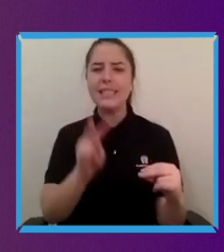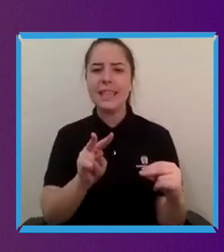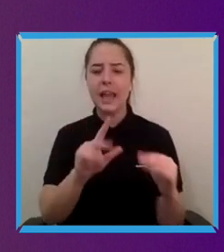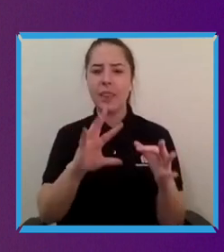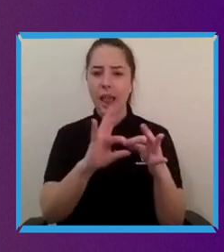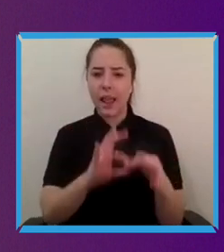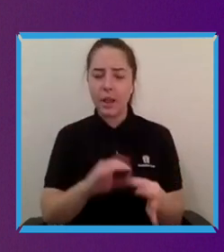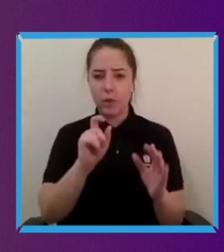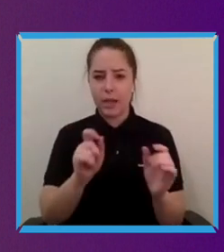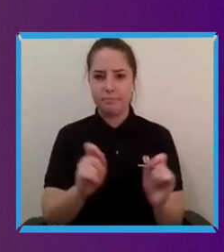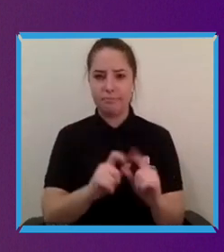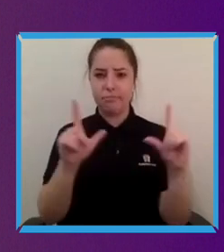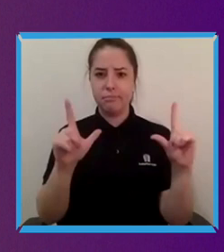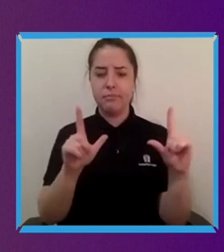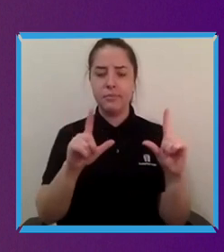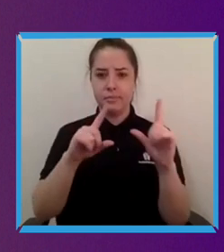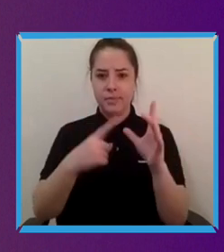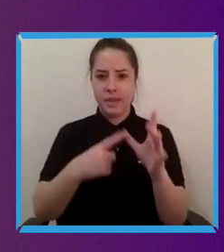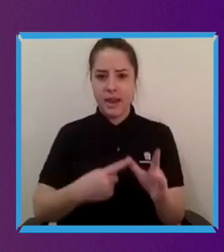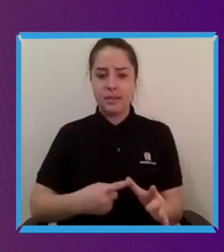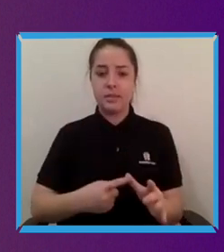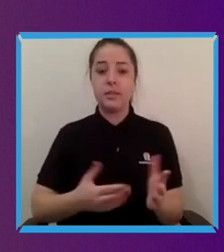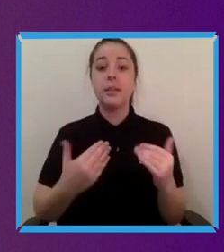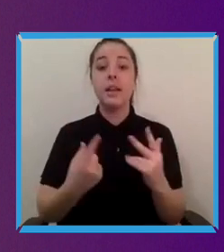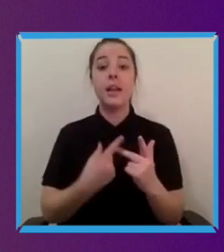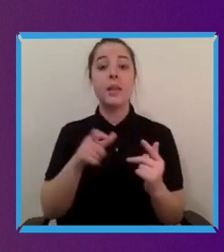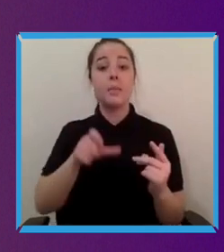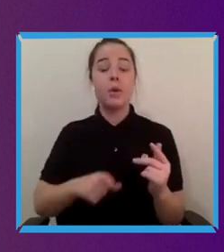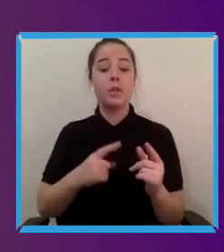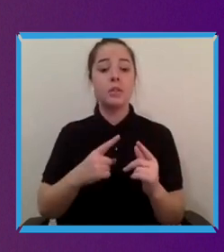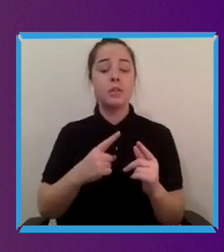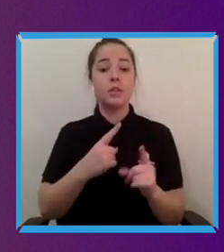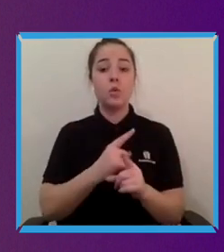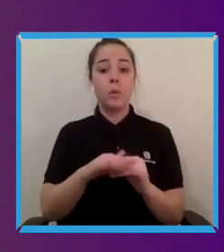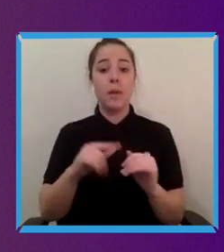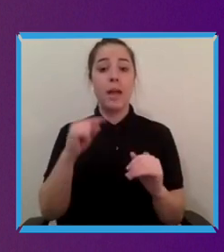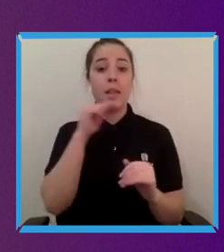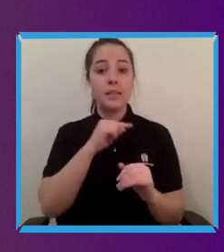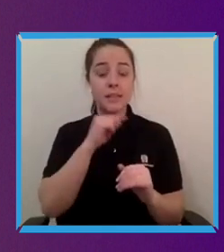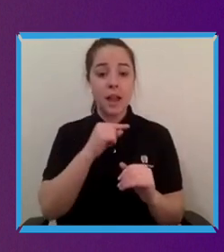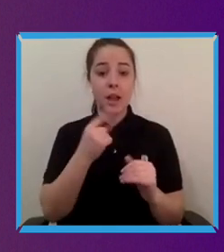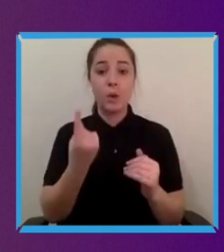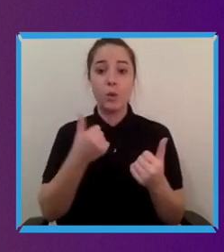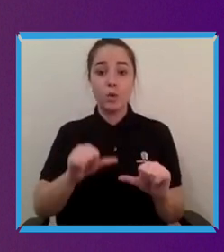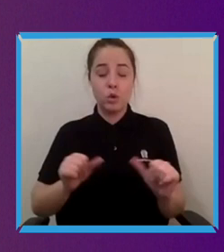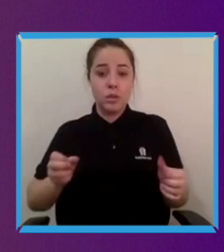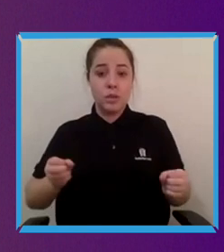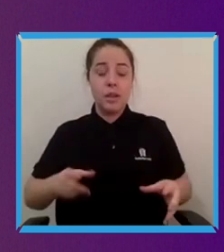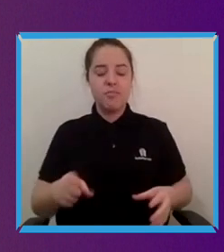his son Aaryan who has CP and uses a wheelchair. He believes that disability is an advantage and Srin is that your